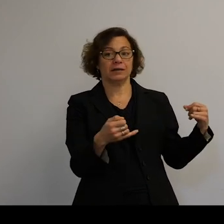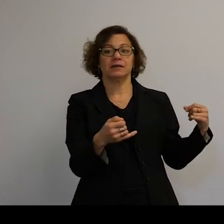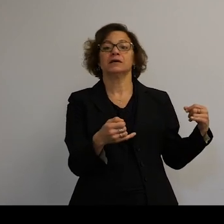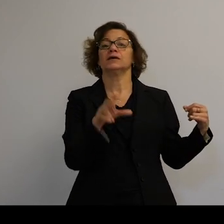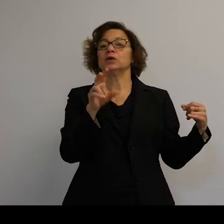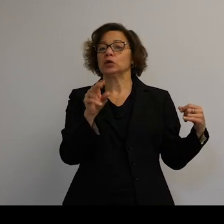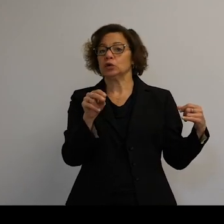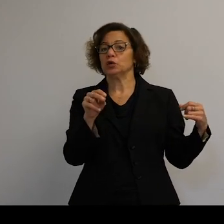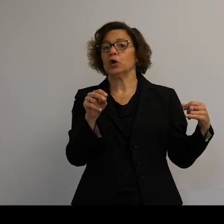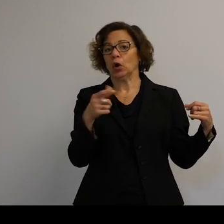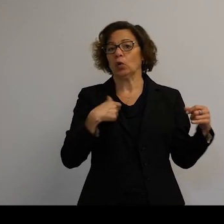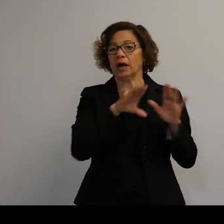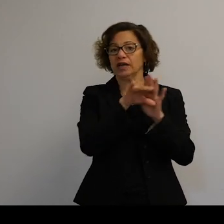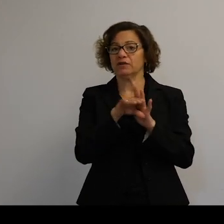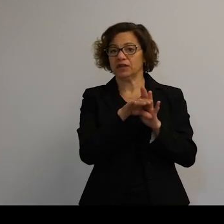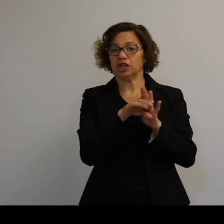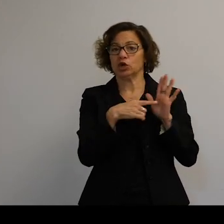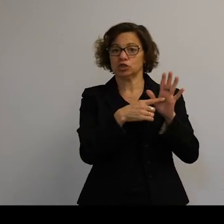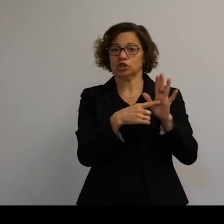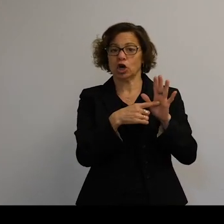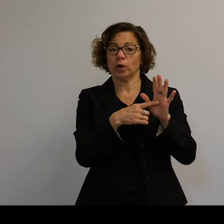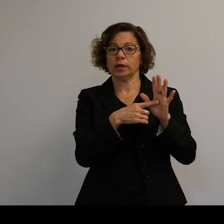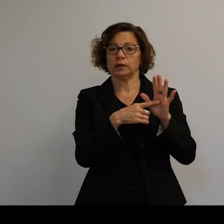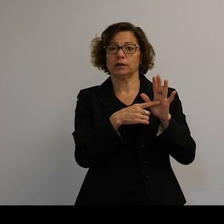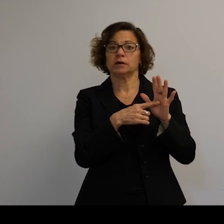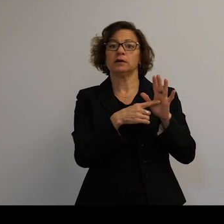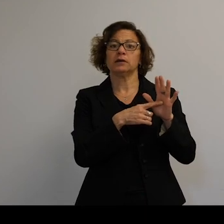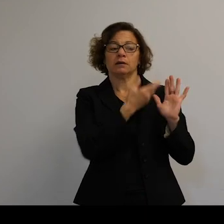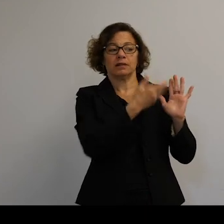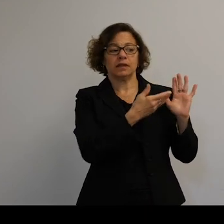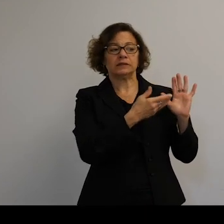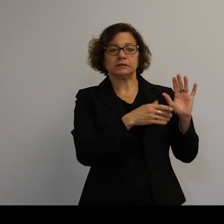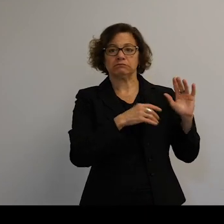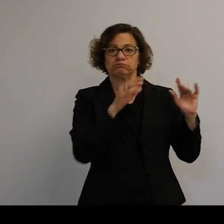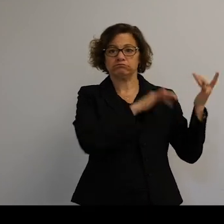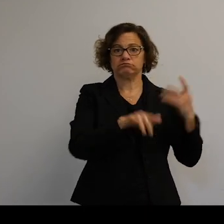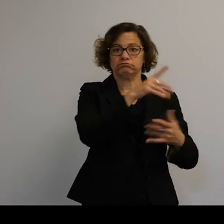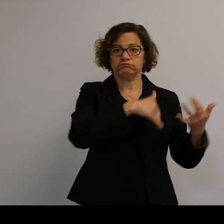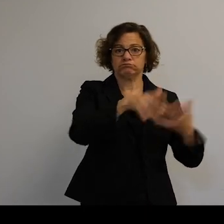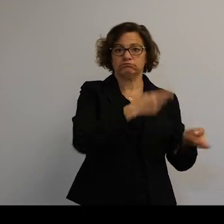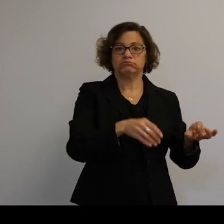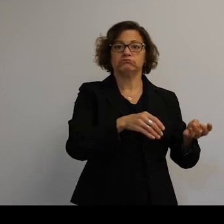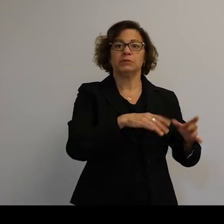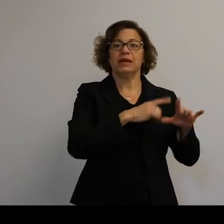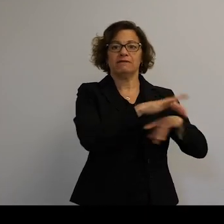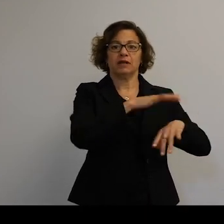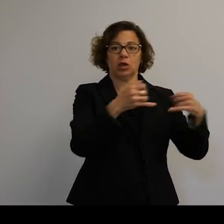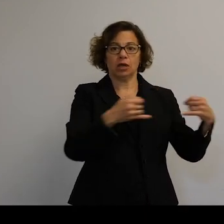So I have another video showing the progression over time of debris if you just search it. An example that shows it? Yeah. Yeah, absolutely.